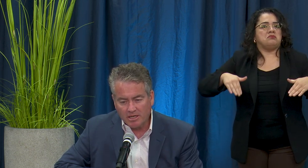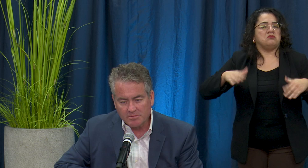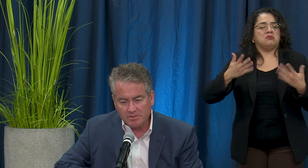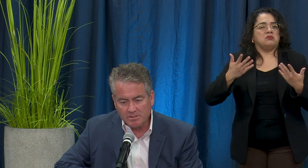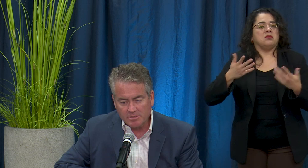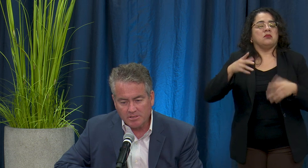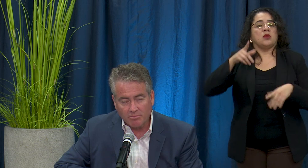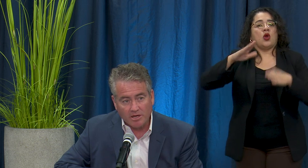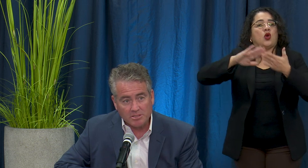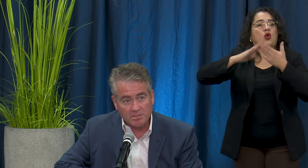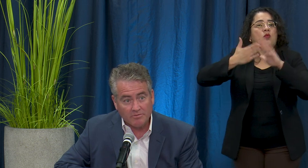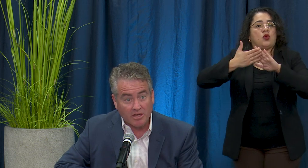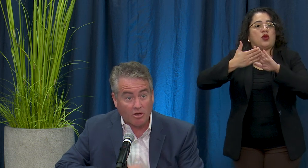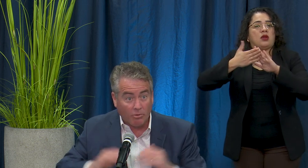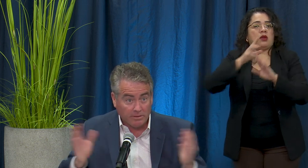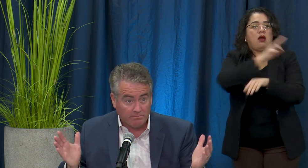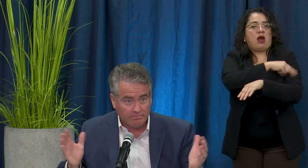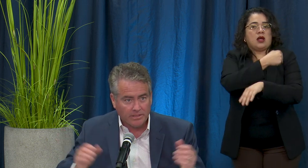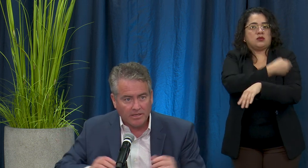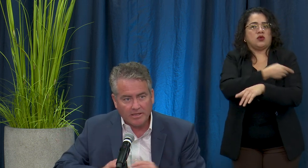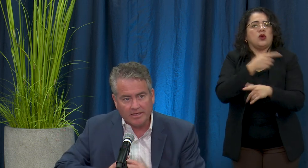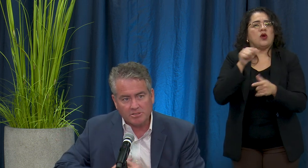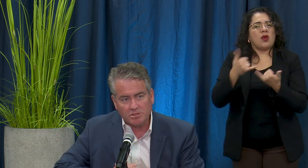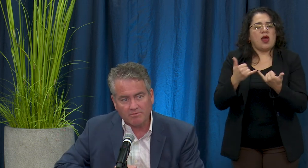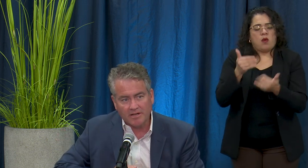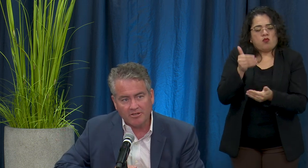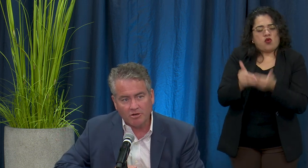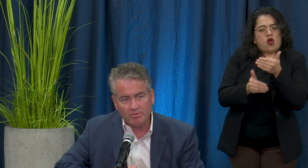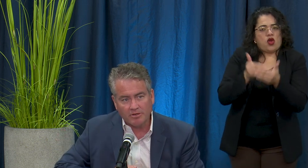Hospitals still in the process of getting open, getting certified to open